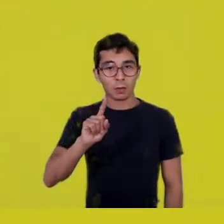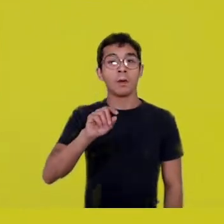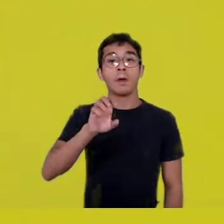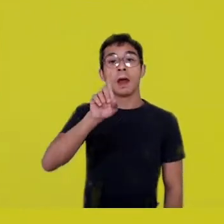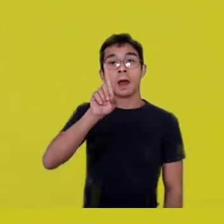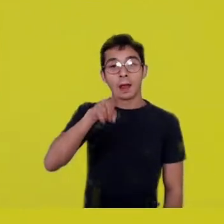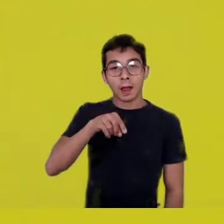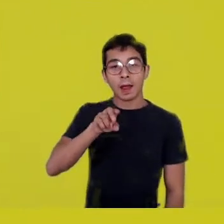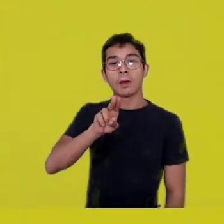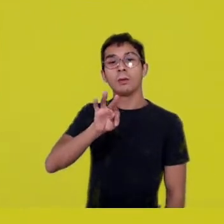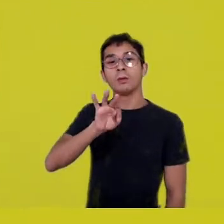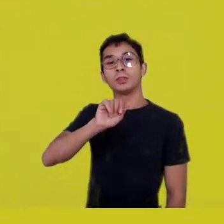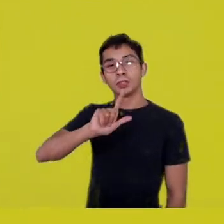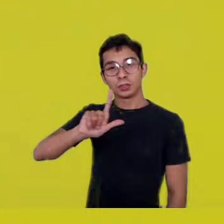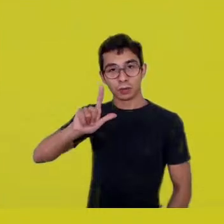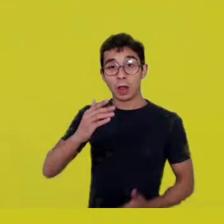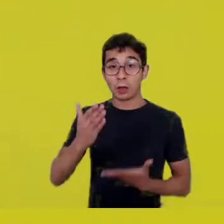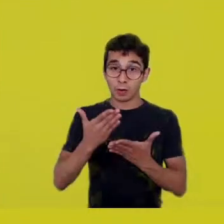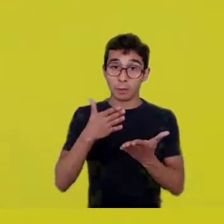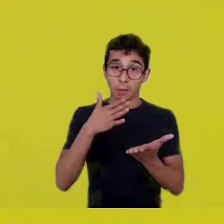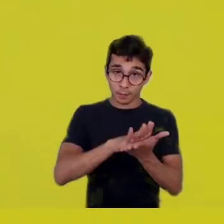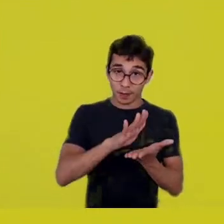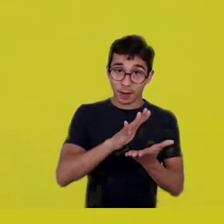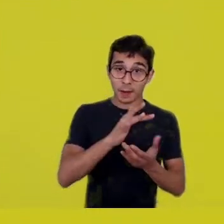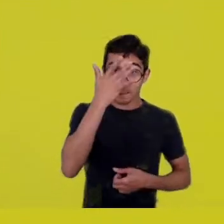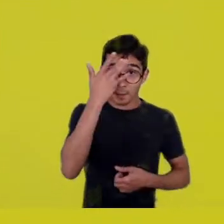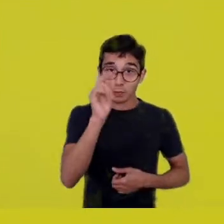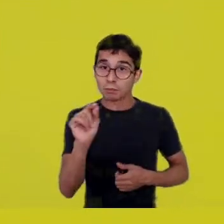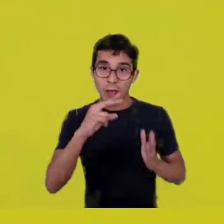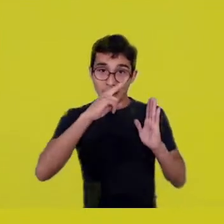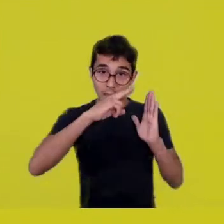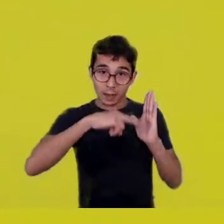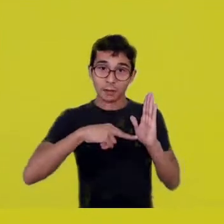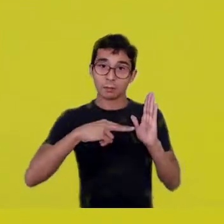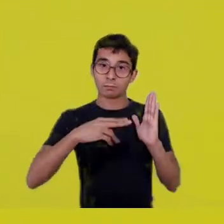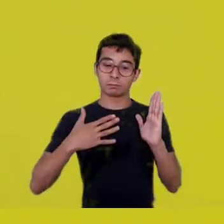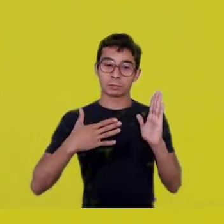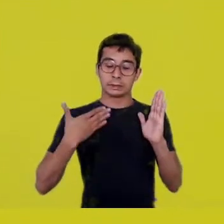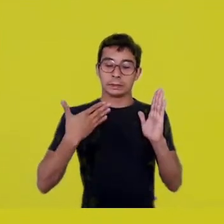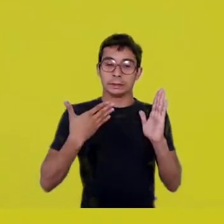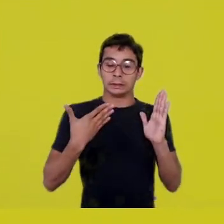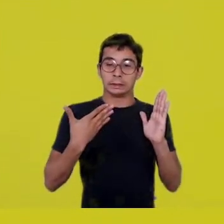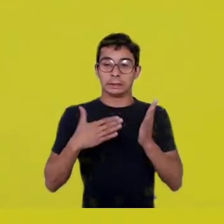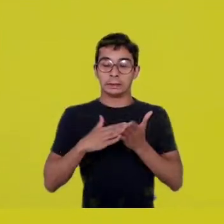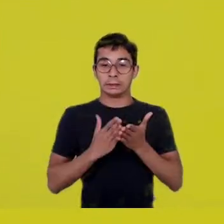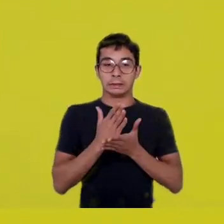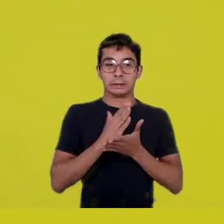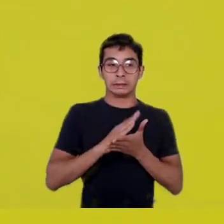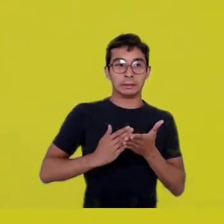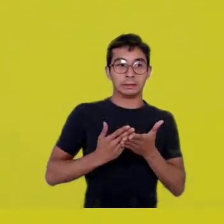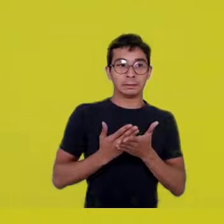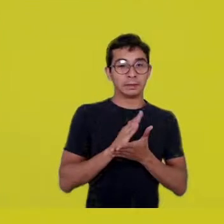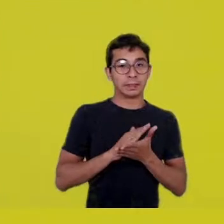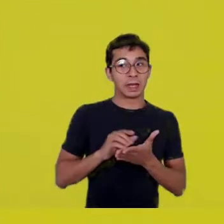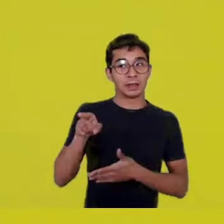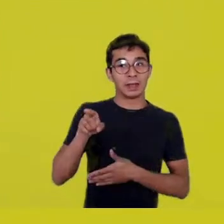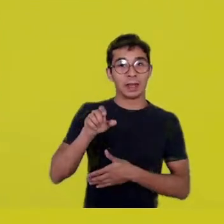They were shocked and disappointed: “Ailton is saying life isn’t useful.